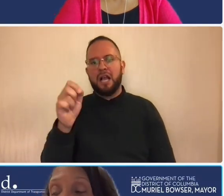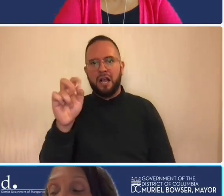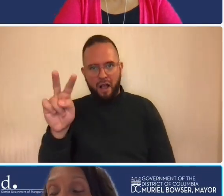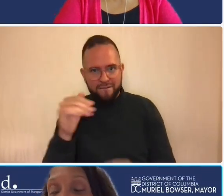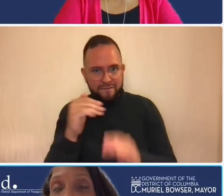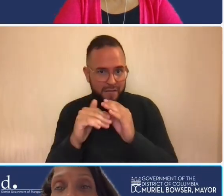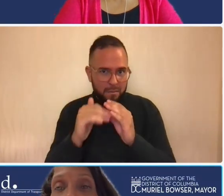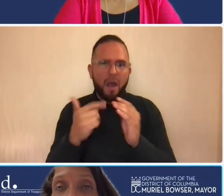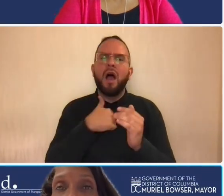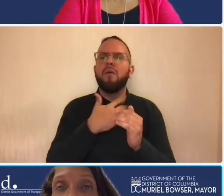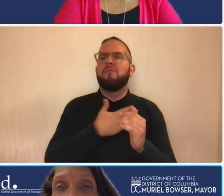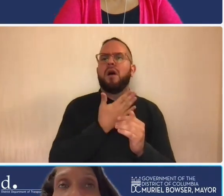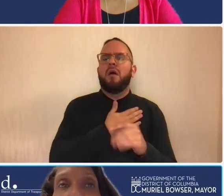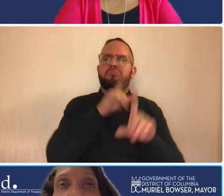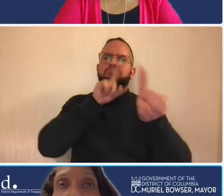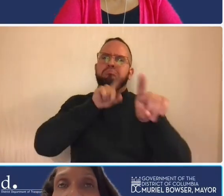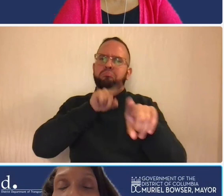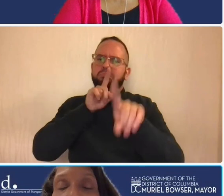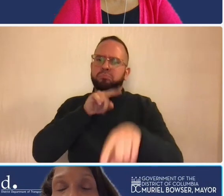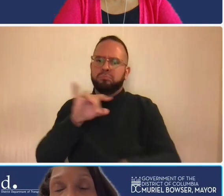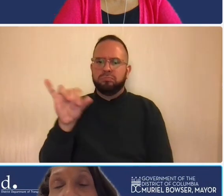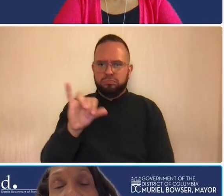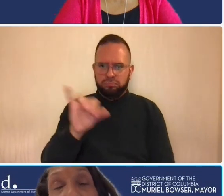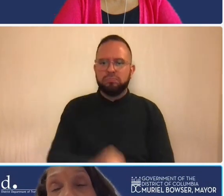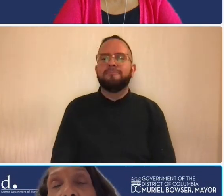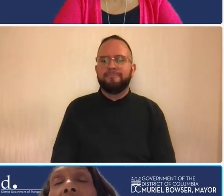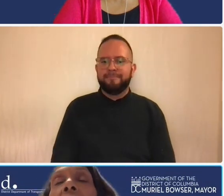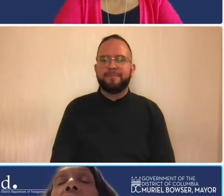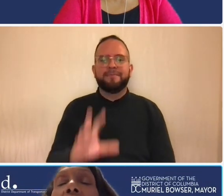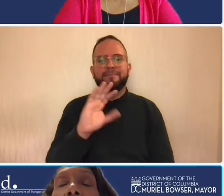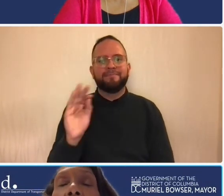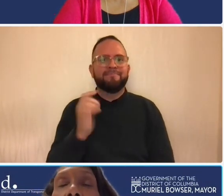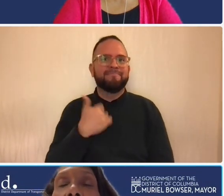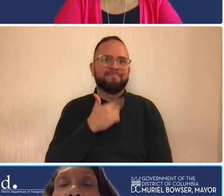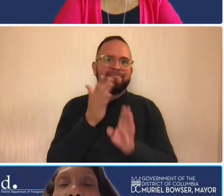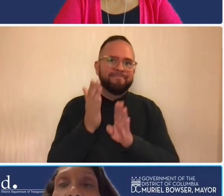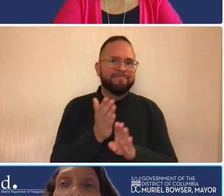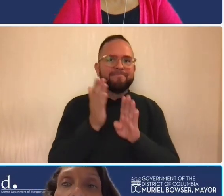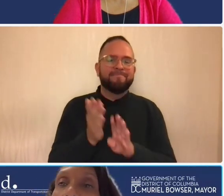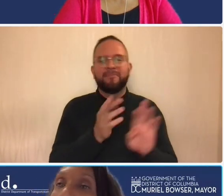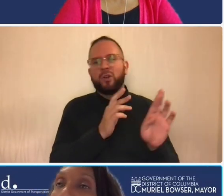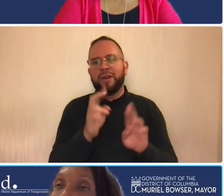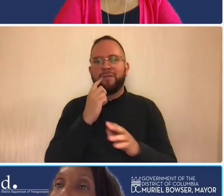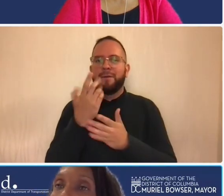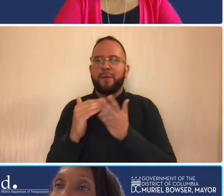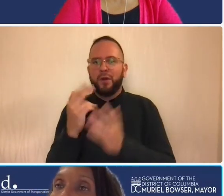be happy to address them and also as we get start preparing for a part two series we made monica's